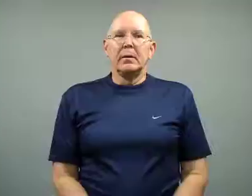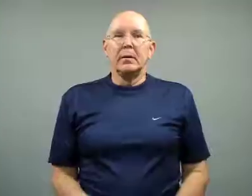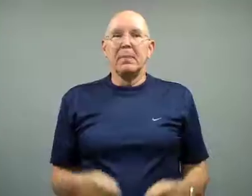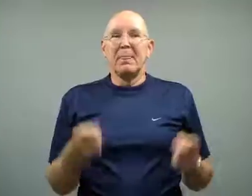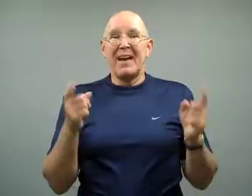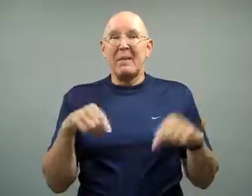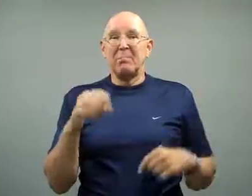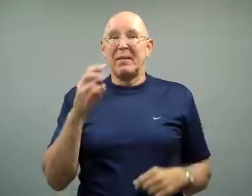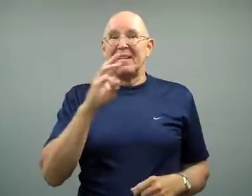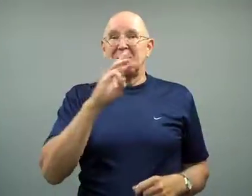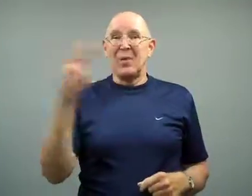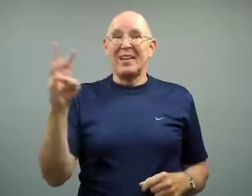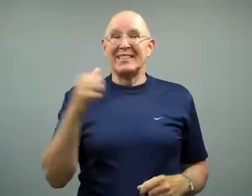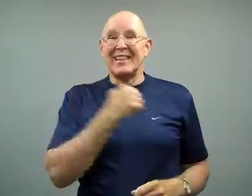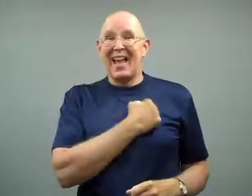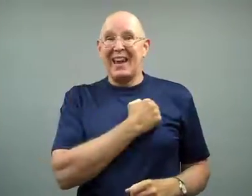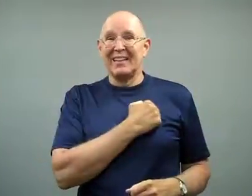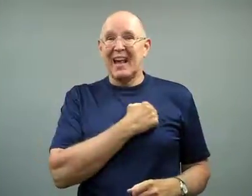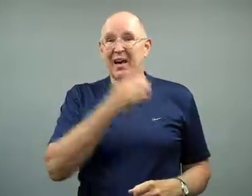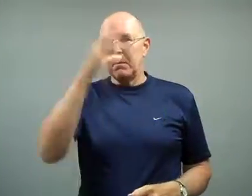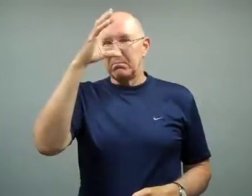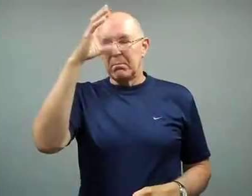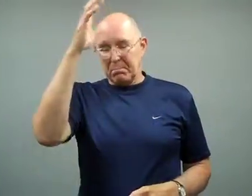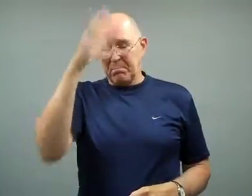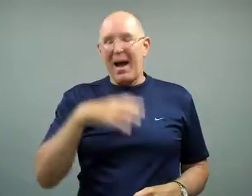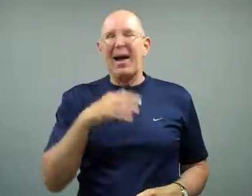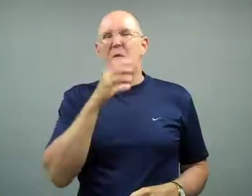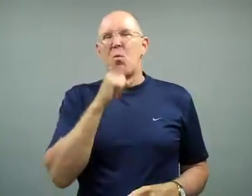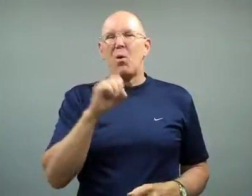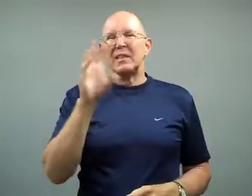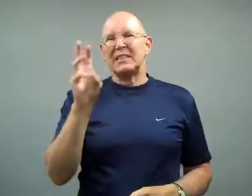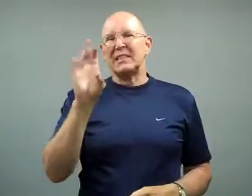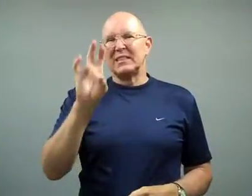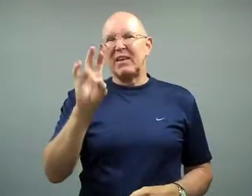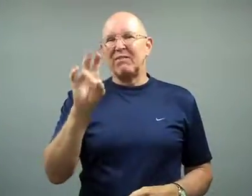This happened in Western Canada.